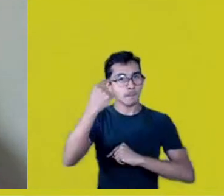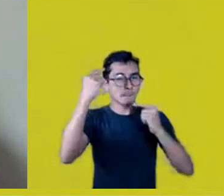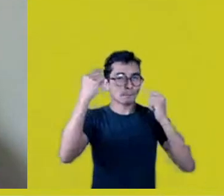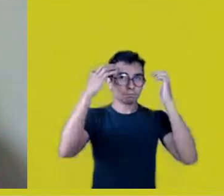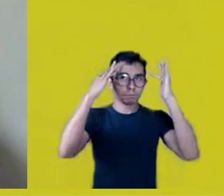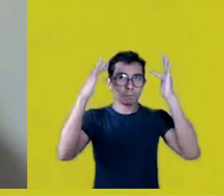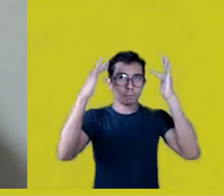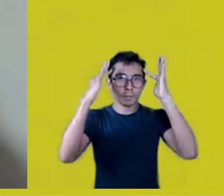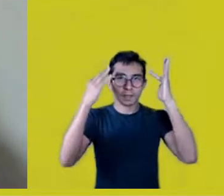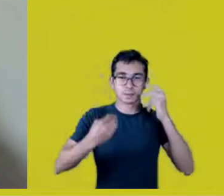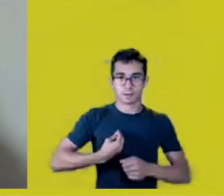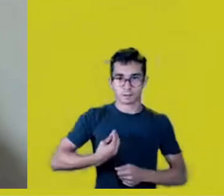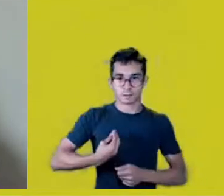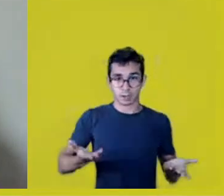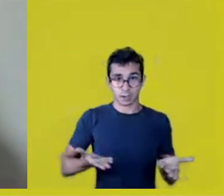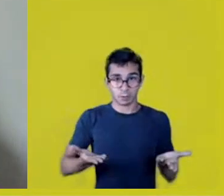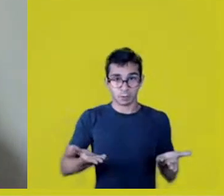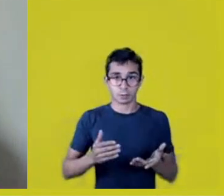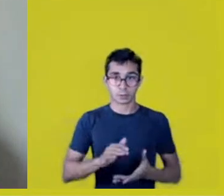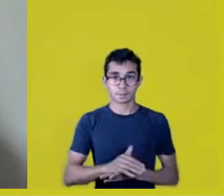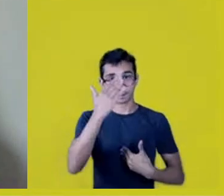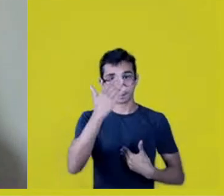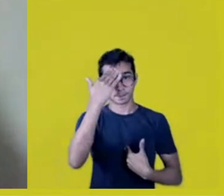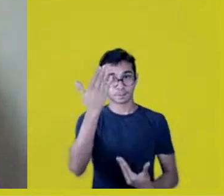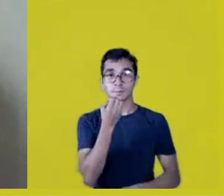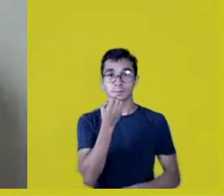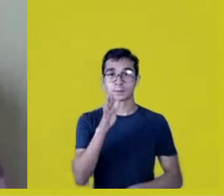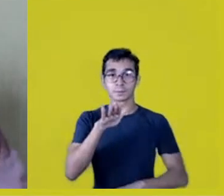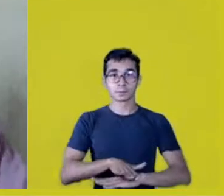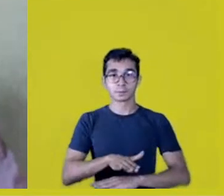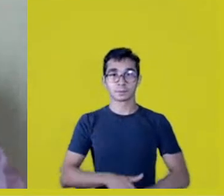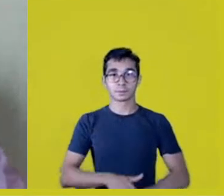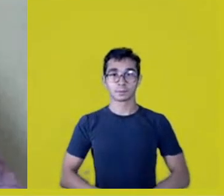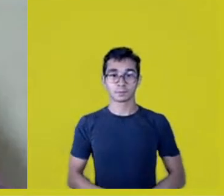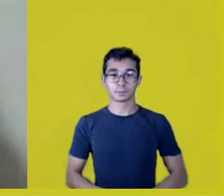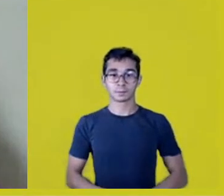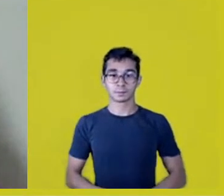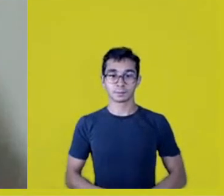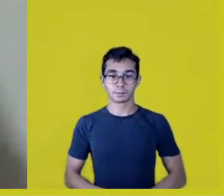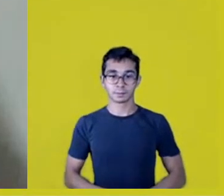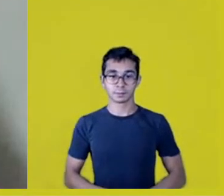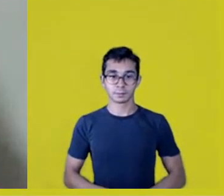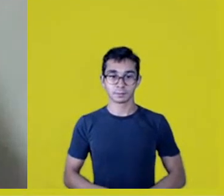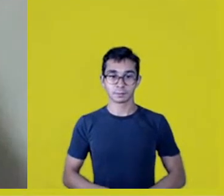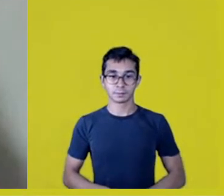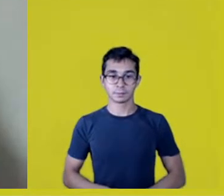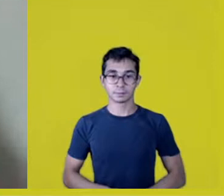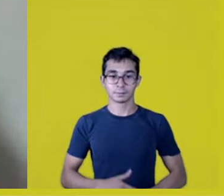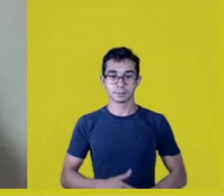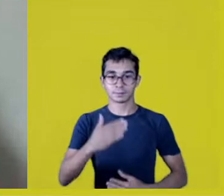Thank you very much and good afternoon. That’s it. Thank you very much.